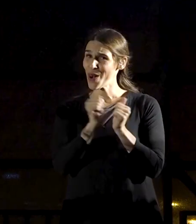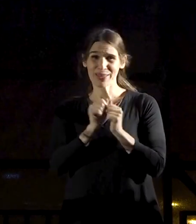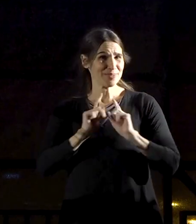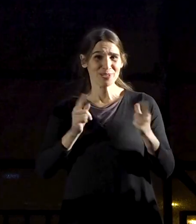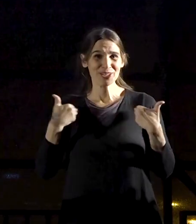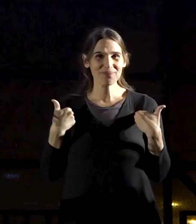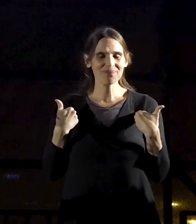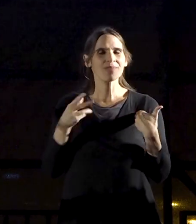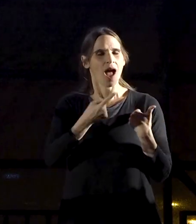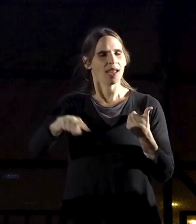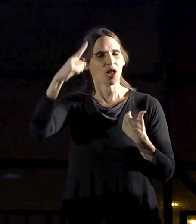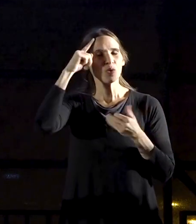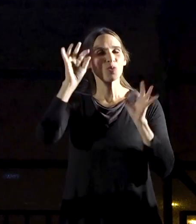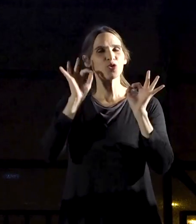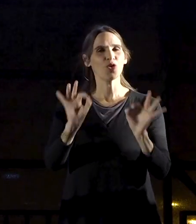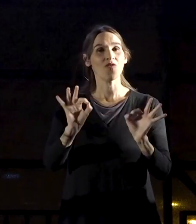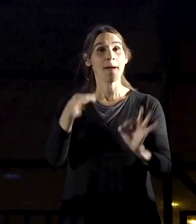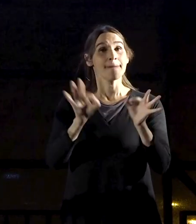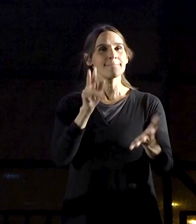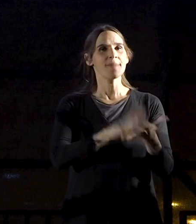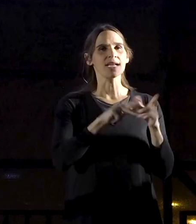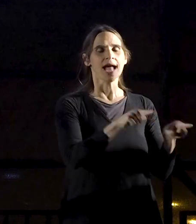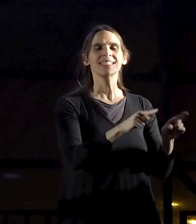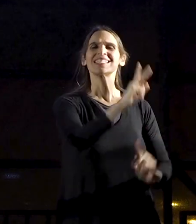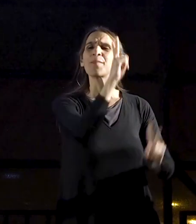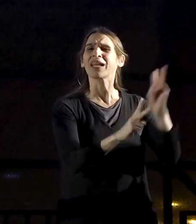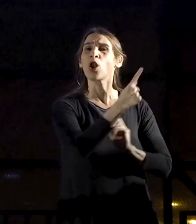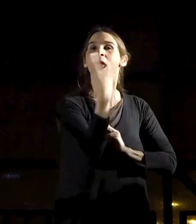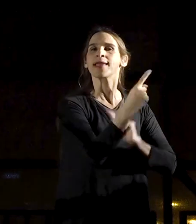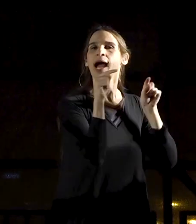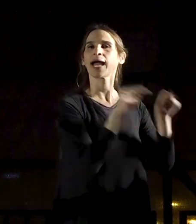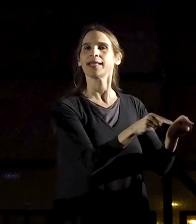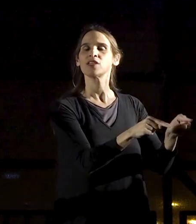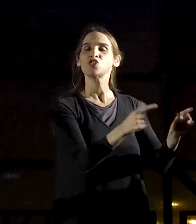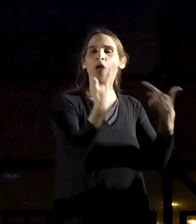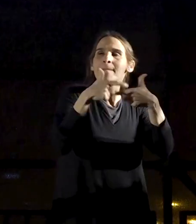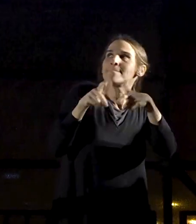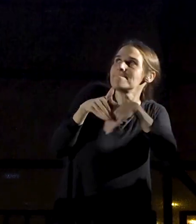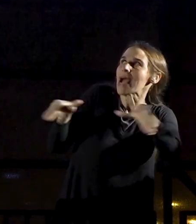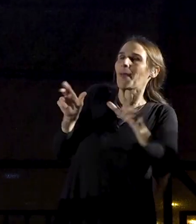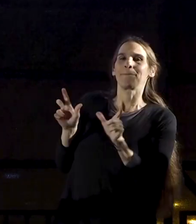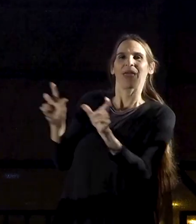We know very well that the Supreme Court is the only mechanism that limits your power,